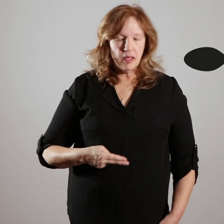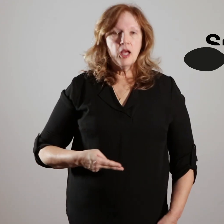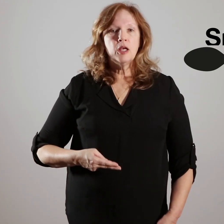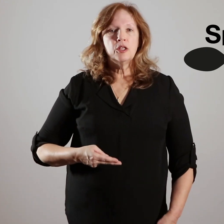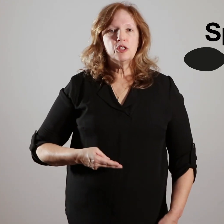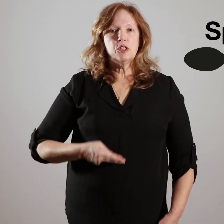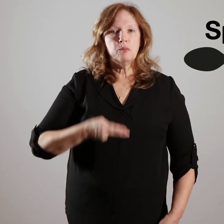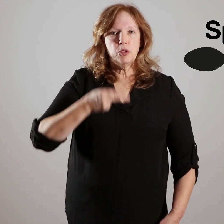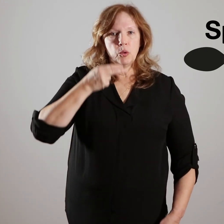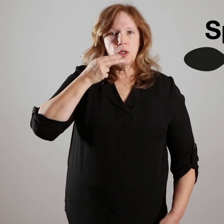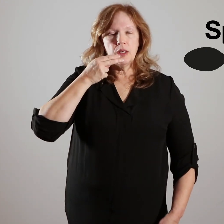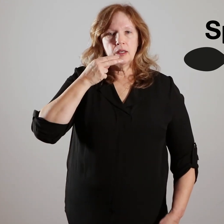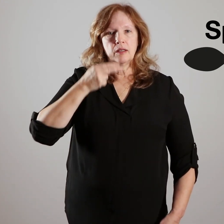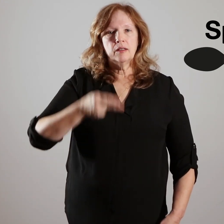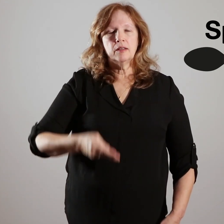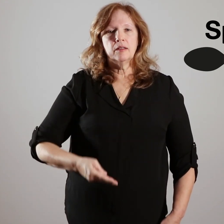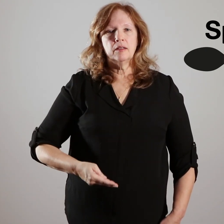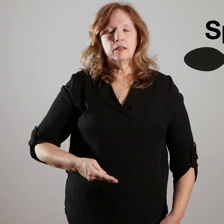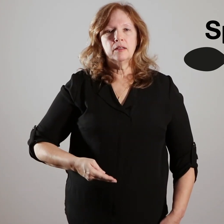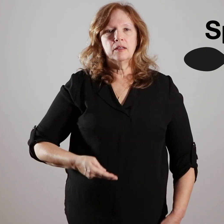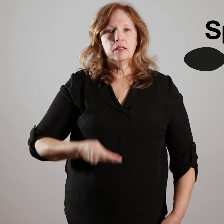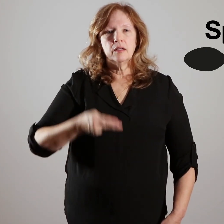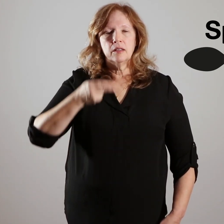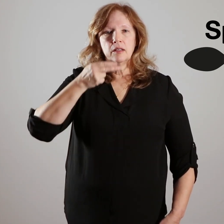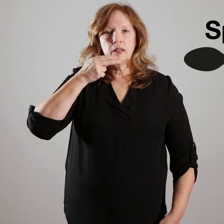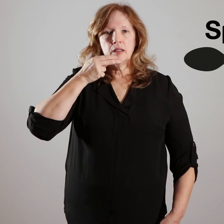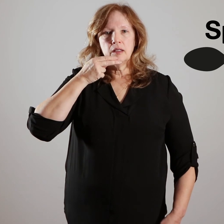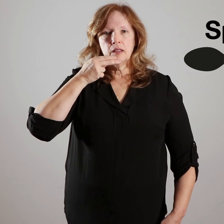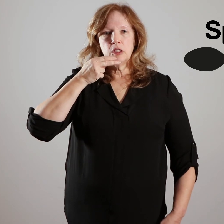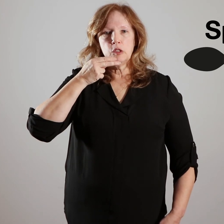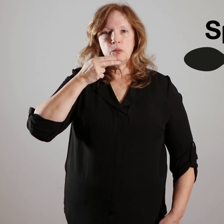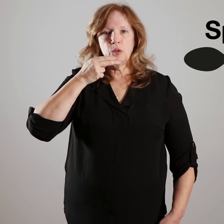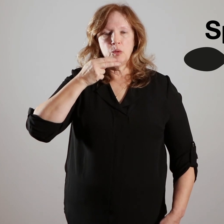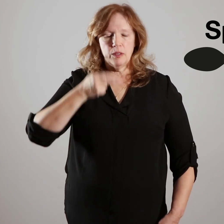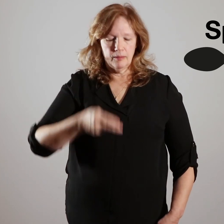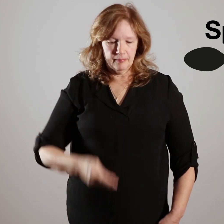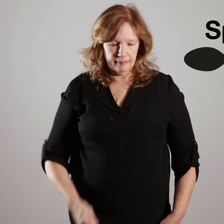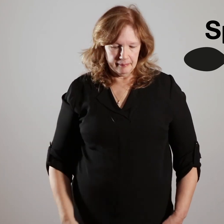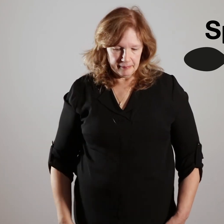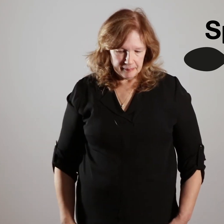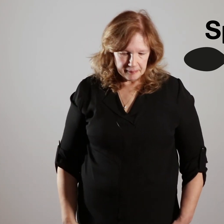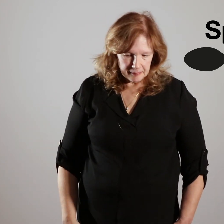[person signing spoon] spoon